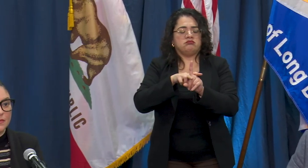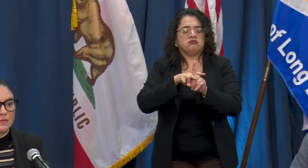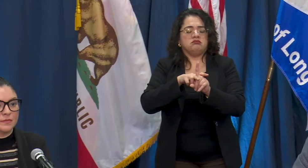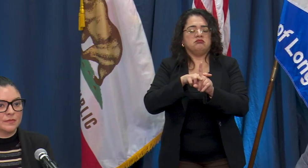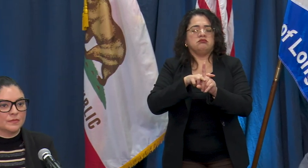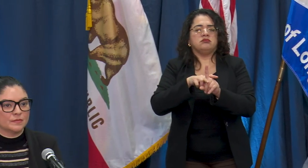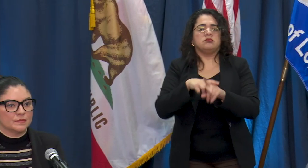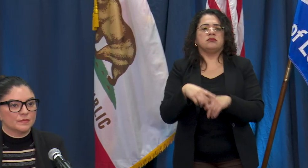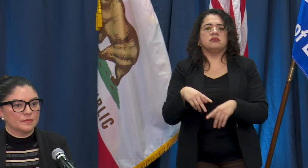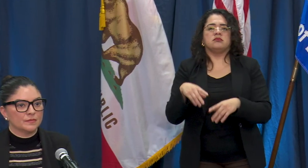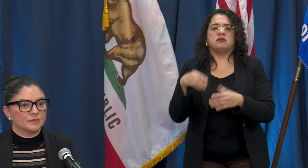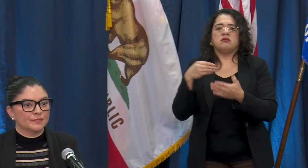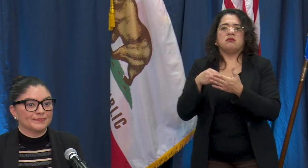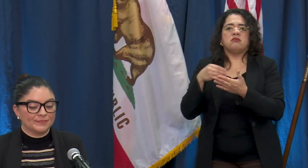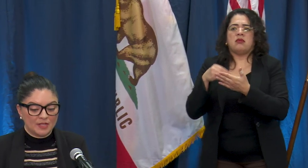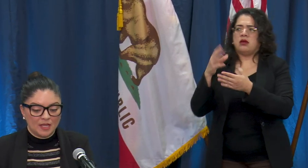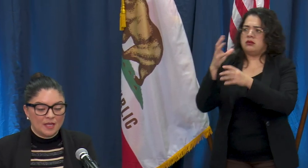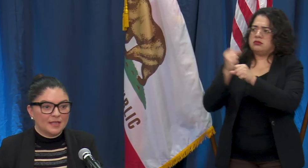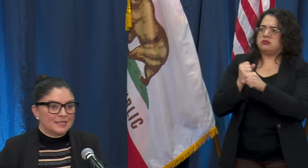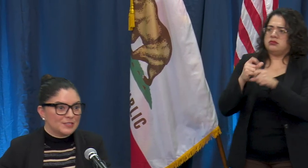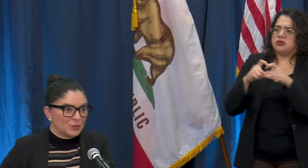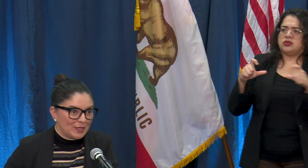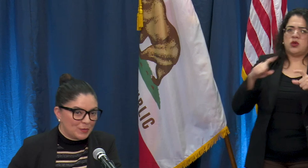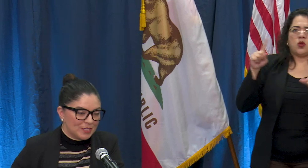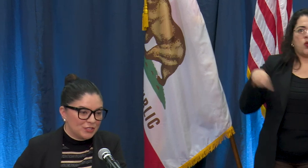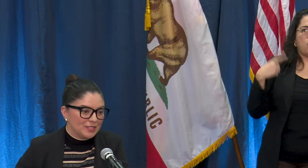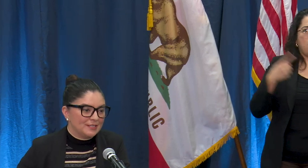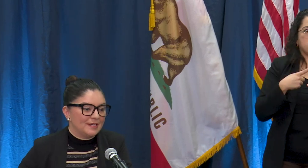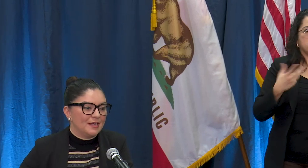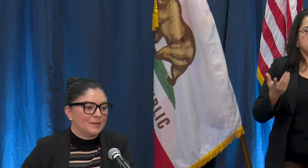will people see their unemployment checks? That's a great question.